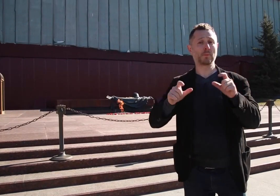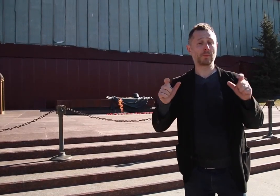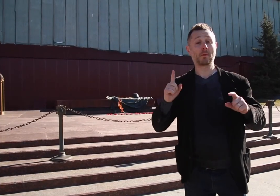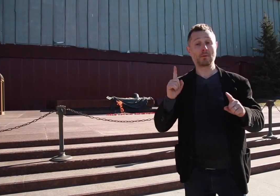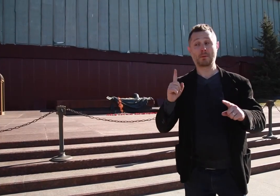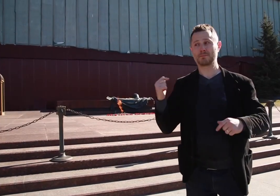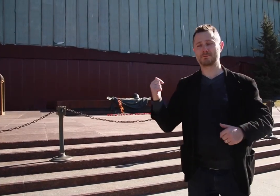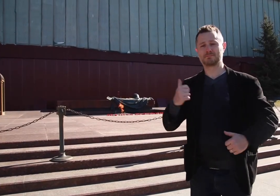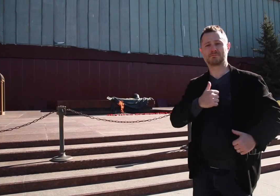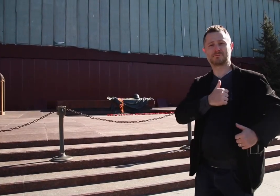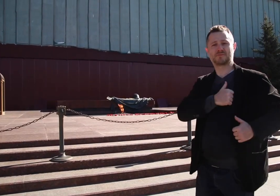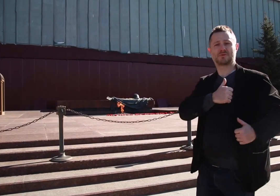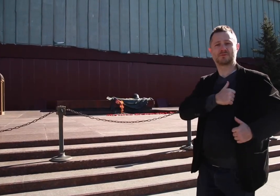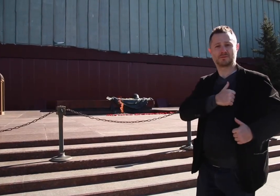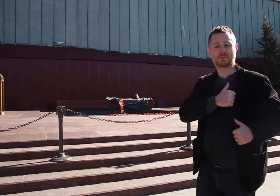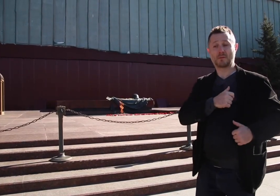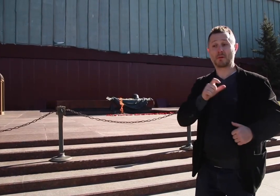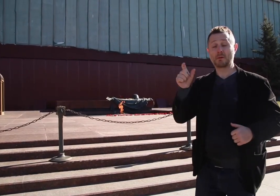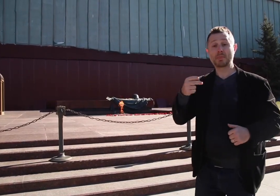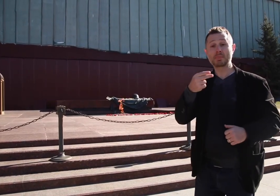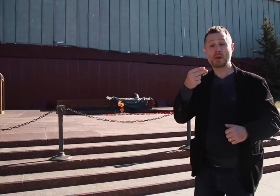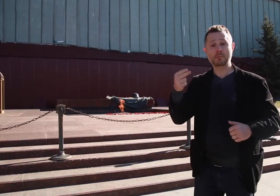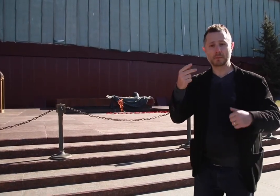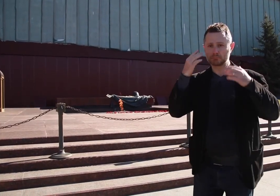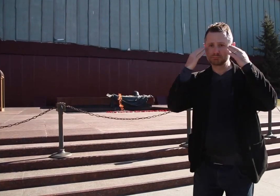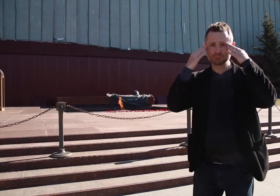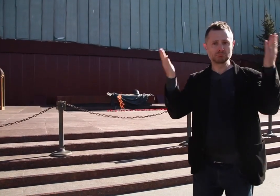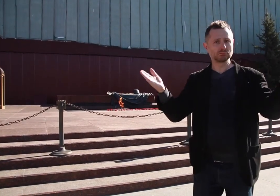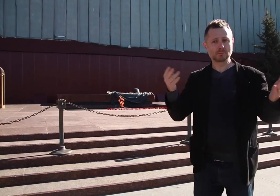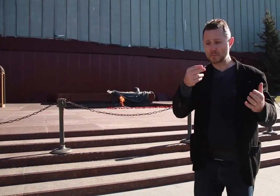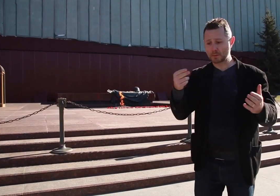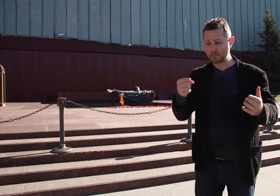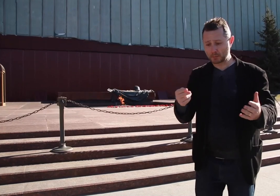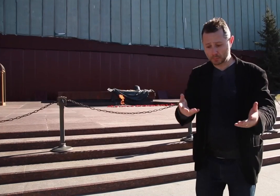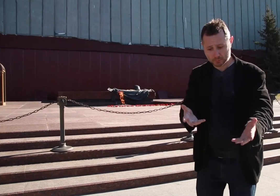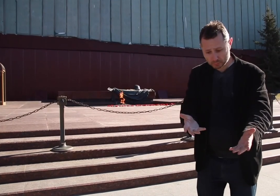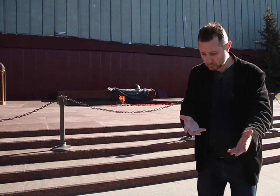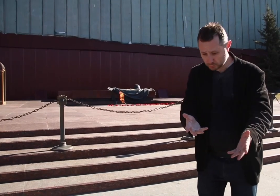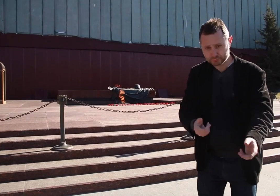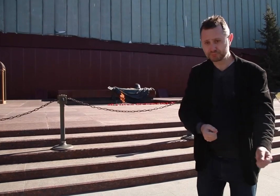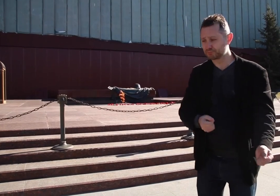soldiers and civilians could not be identified and